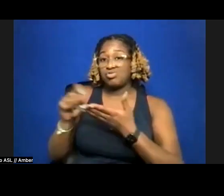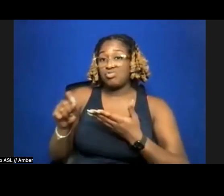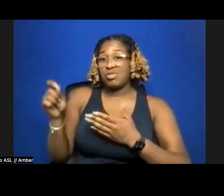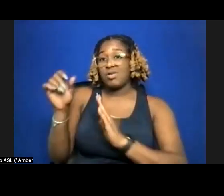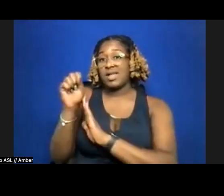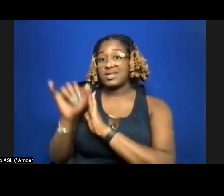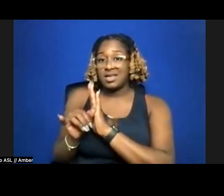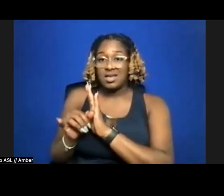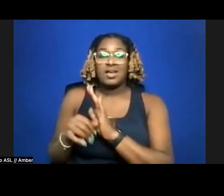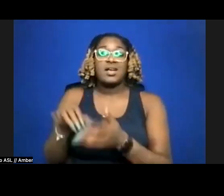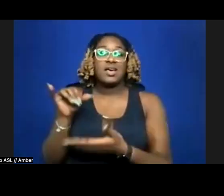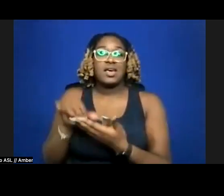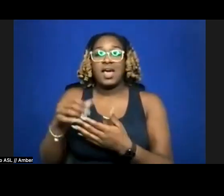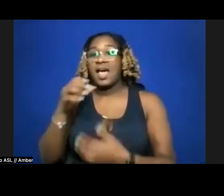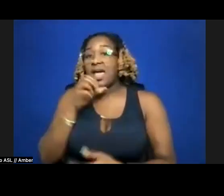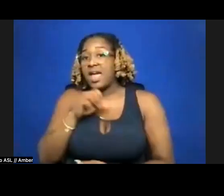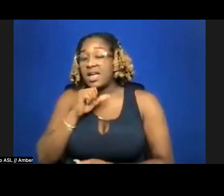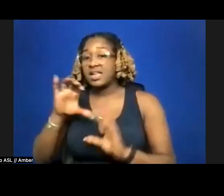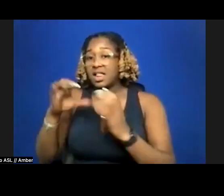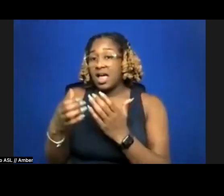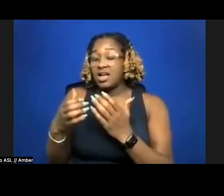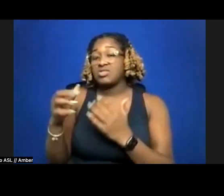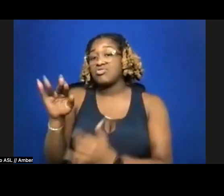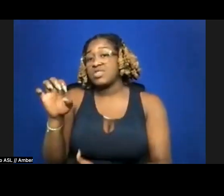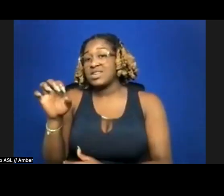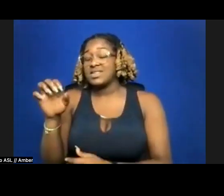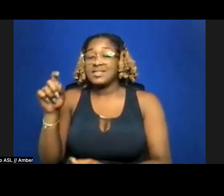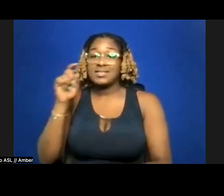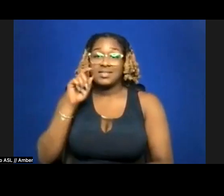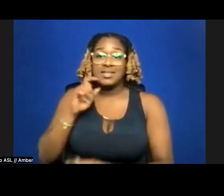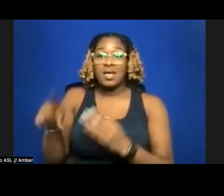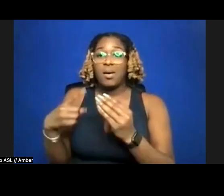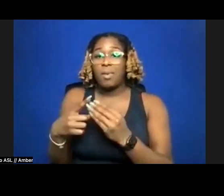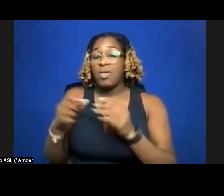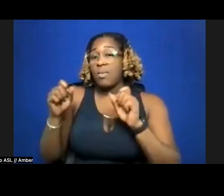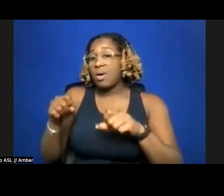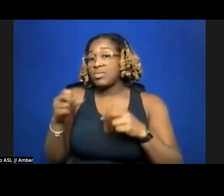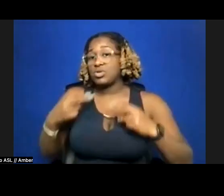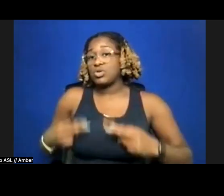Class and Sex," about the possibilities of human difference as the springboard for creative change.